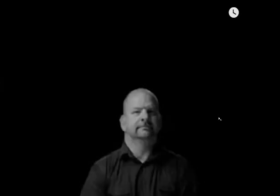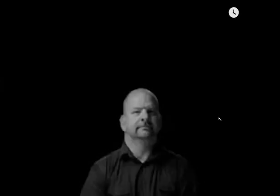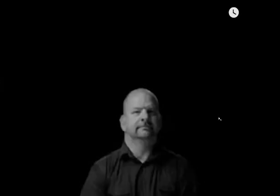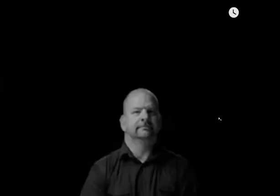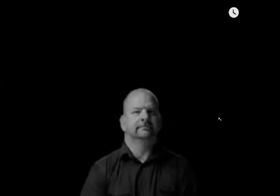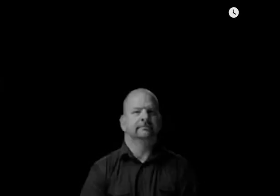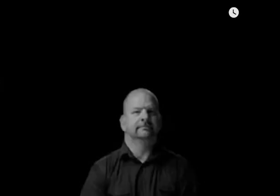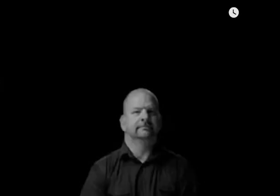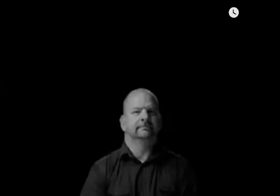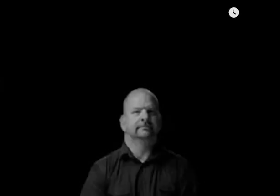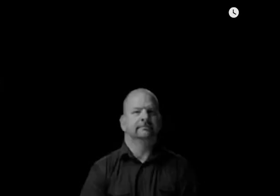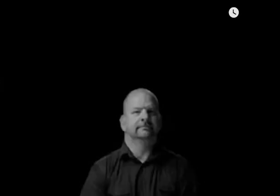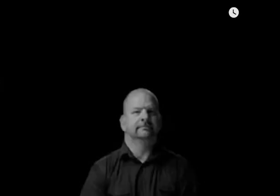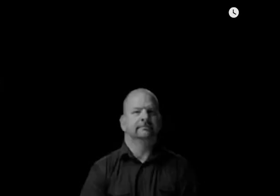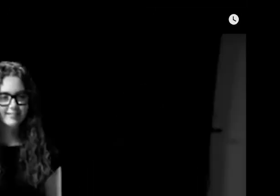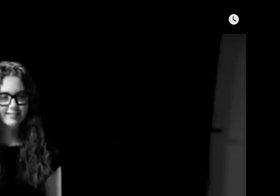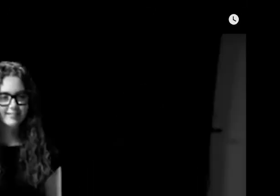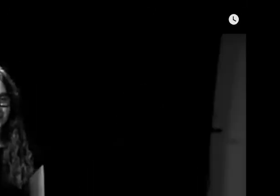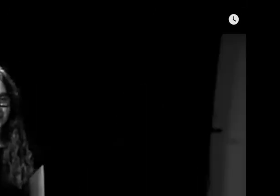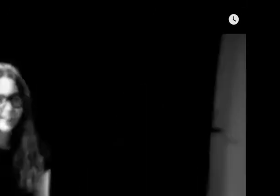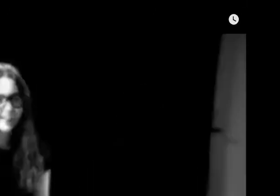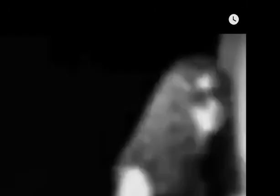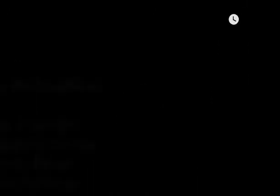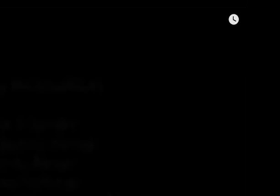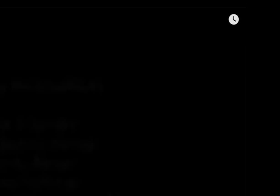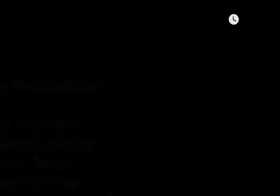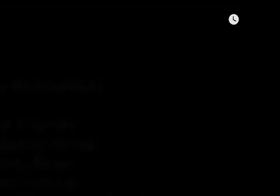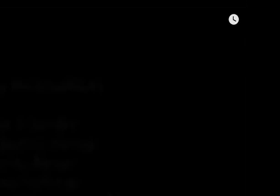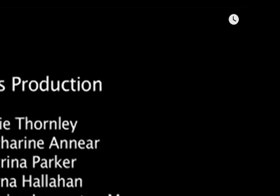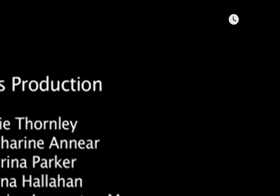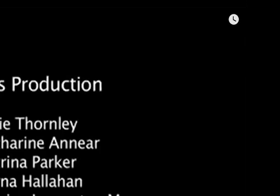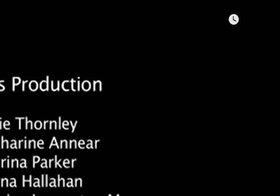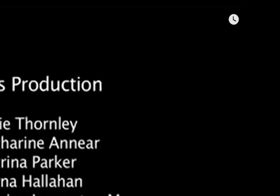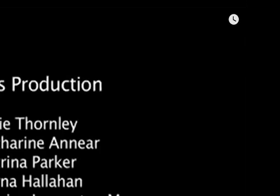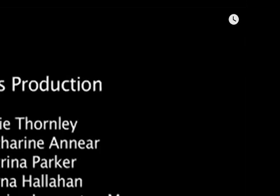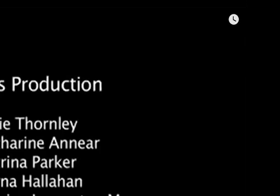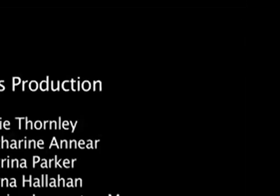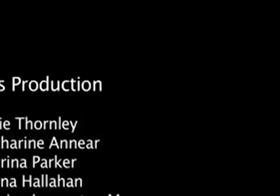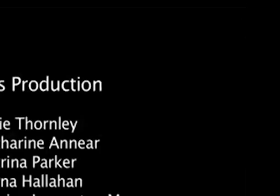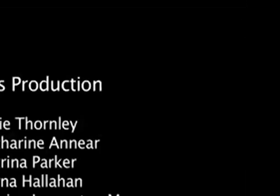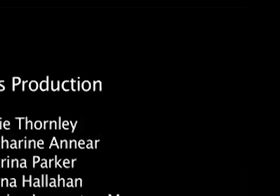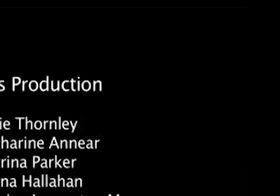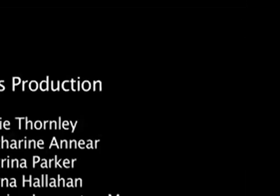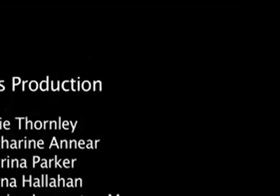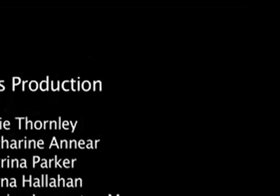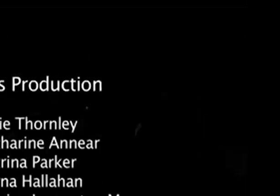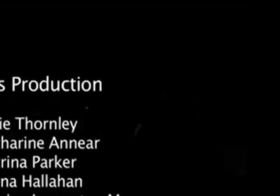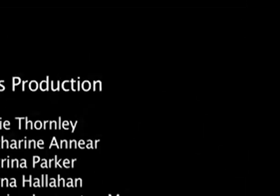An Access2Arts production featuring Karlie Thornley, Katherine Annear, Katrina